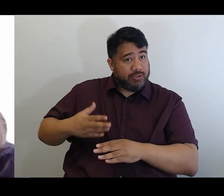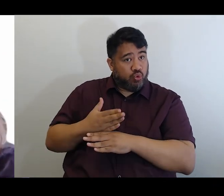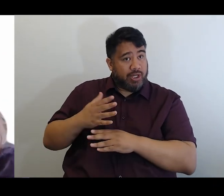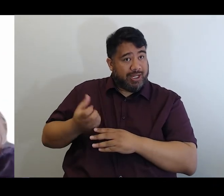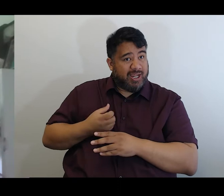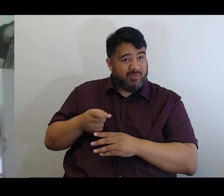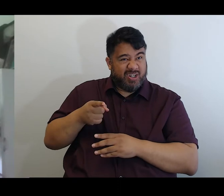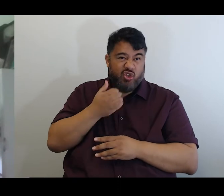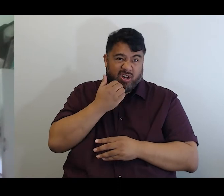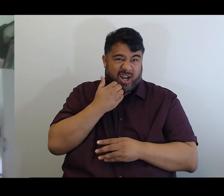Yeah.